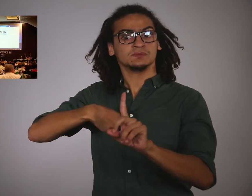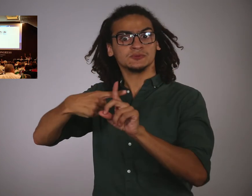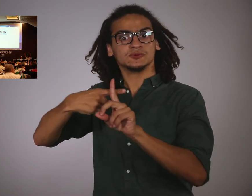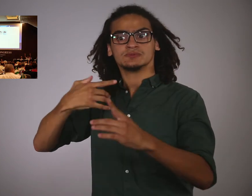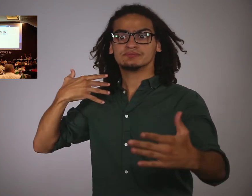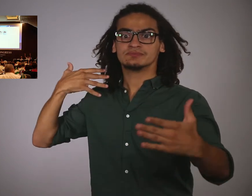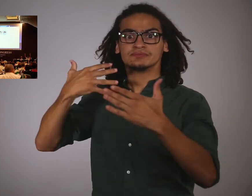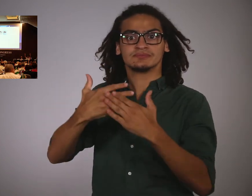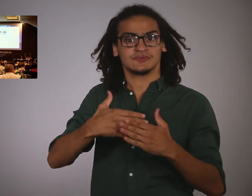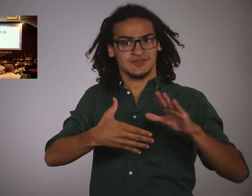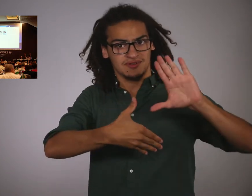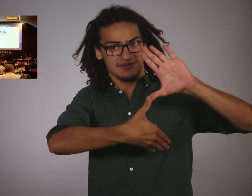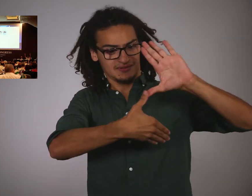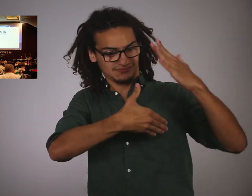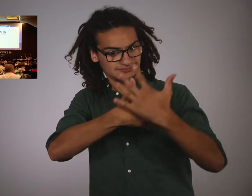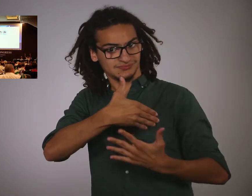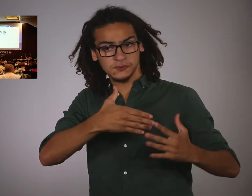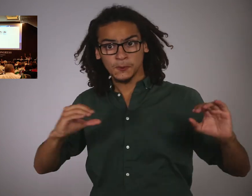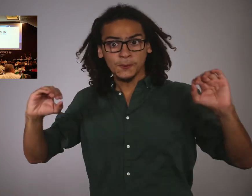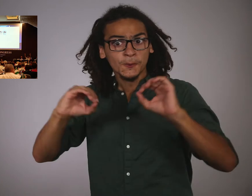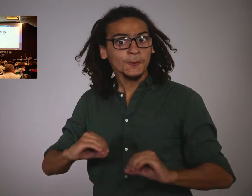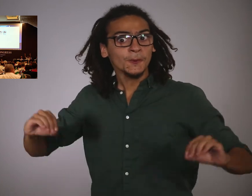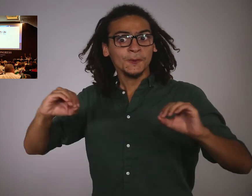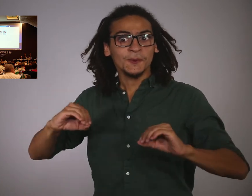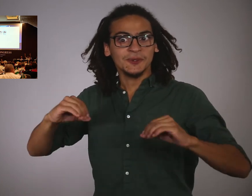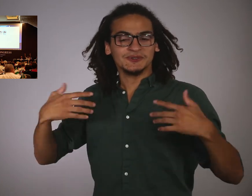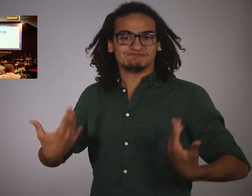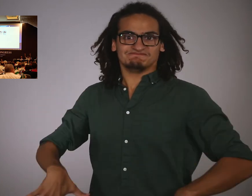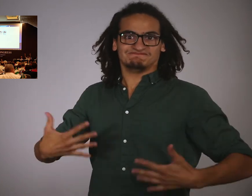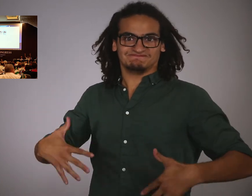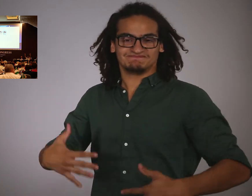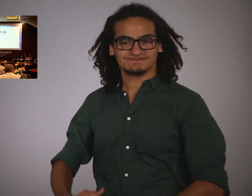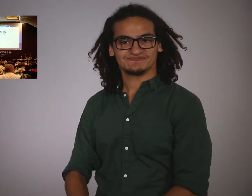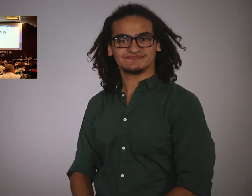This also marks the first time that a Deaflympics event will be hosted in South America.